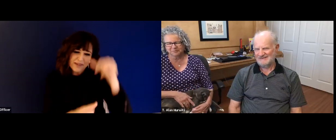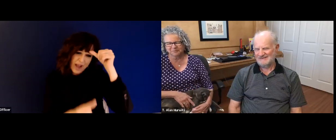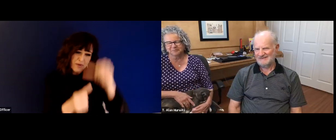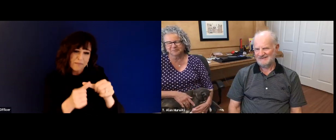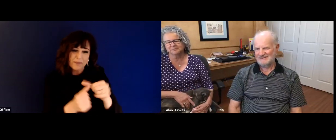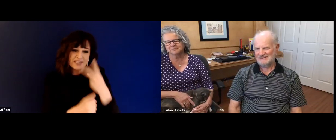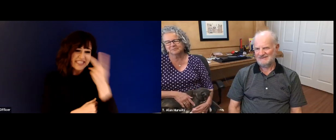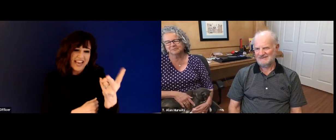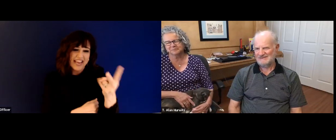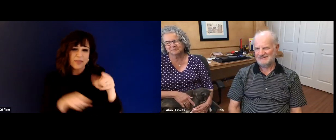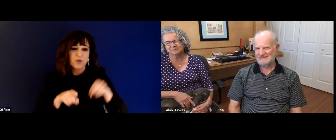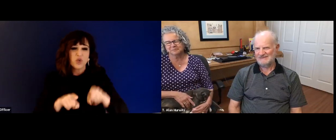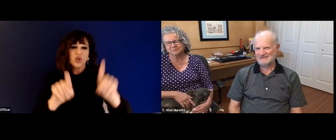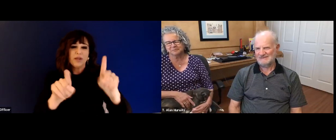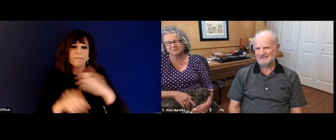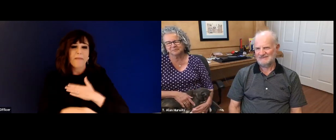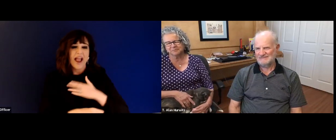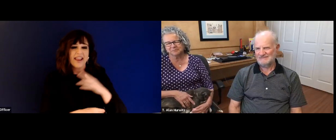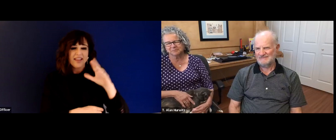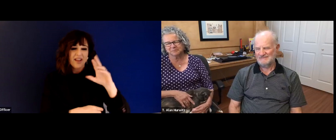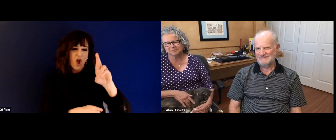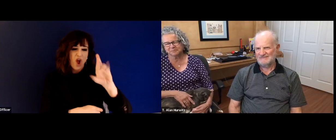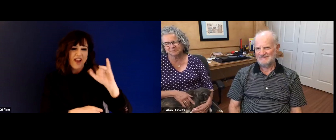love of his life. And really just reading their love story